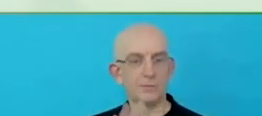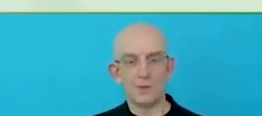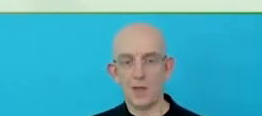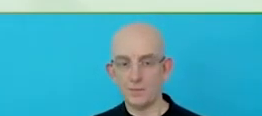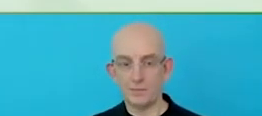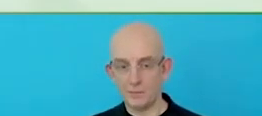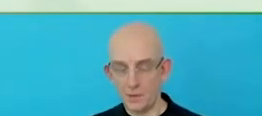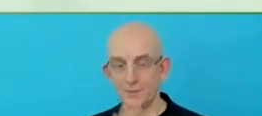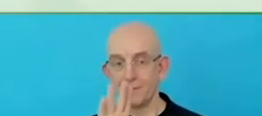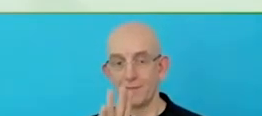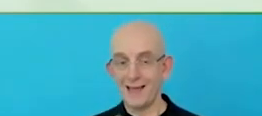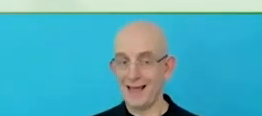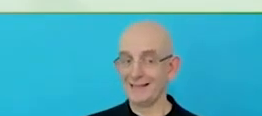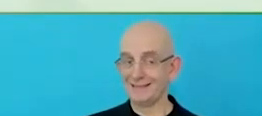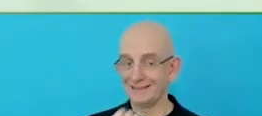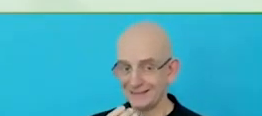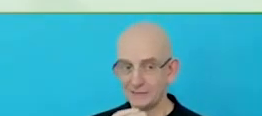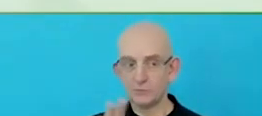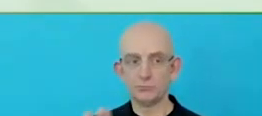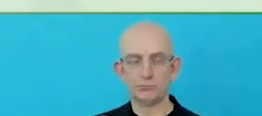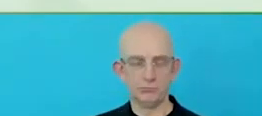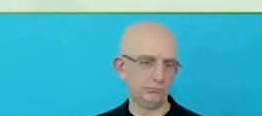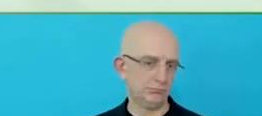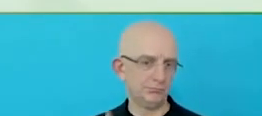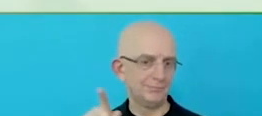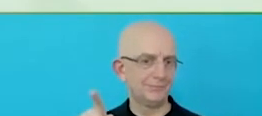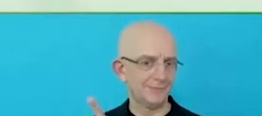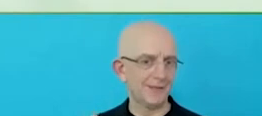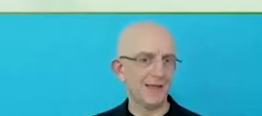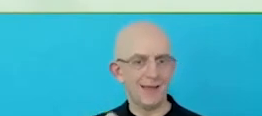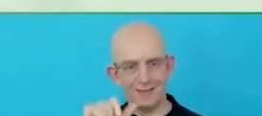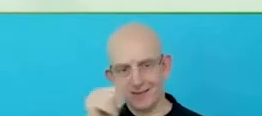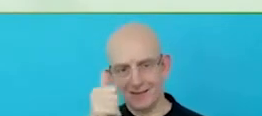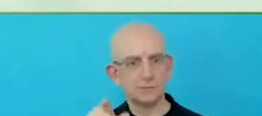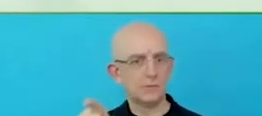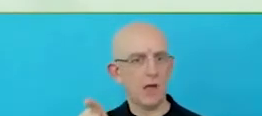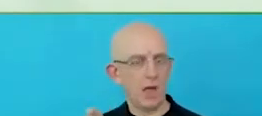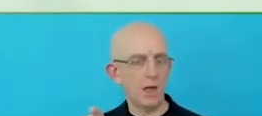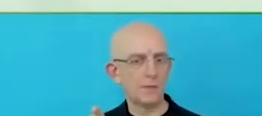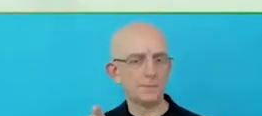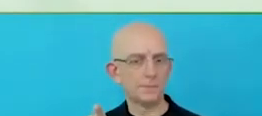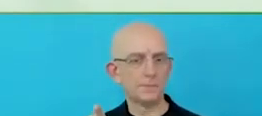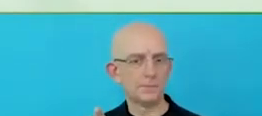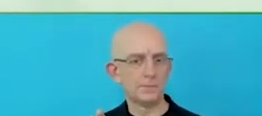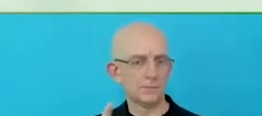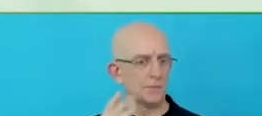Perhaps you can talk us through how this happened and described for